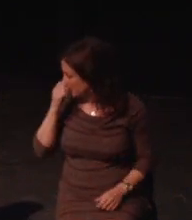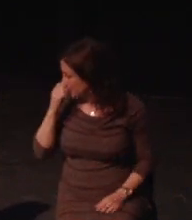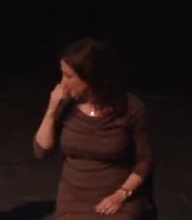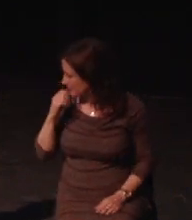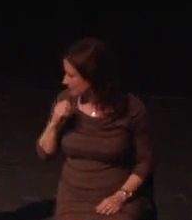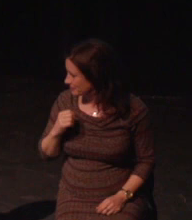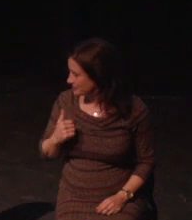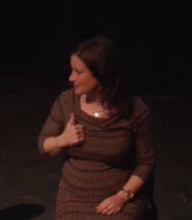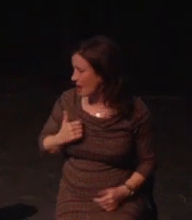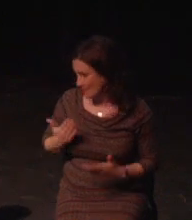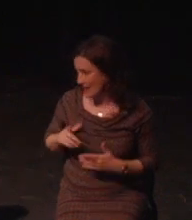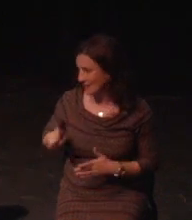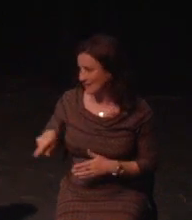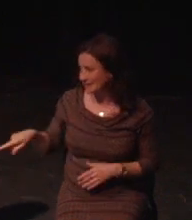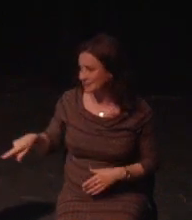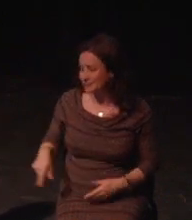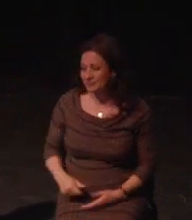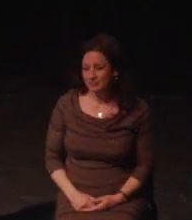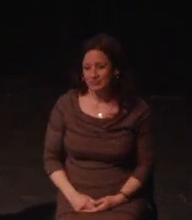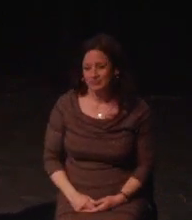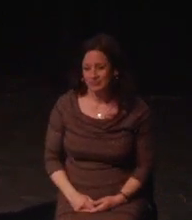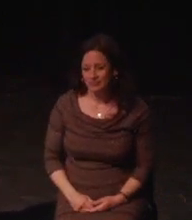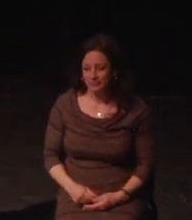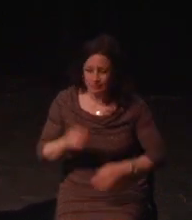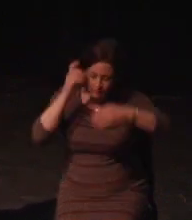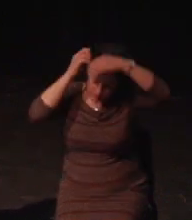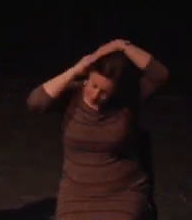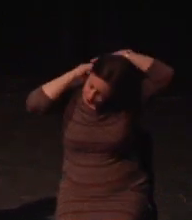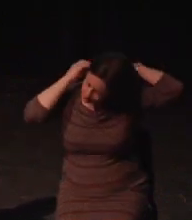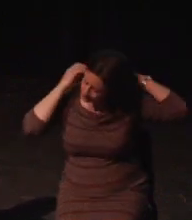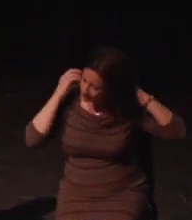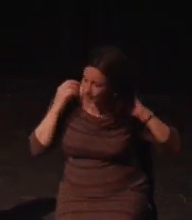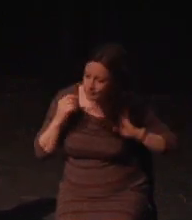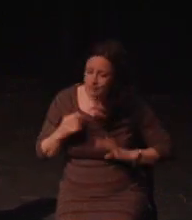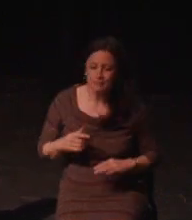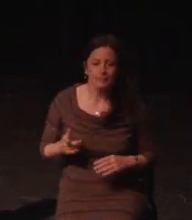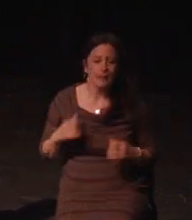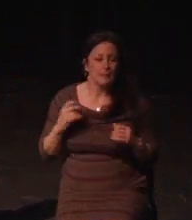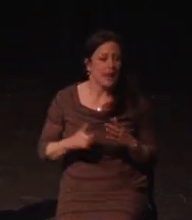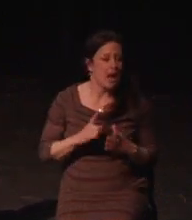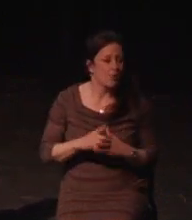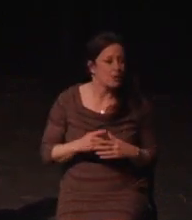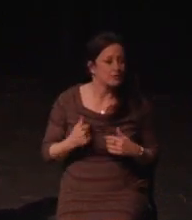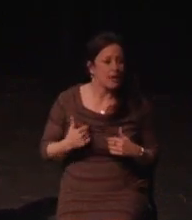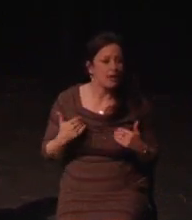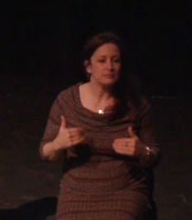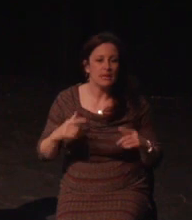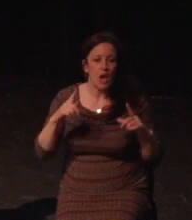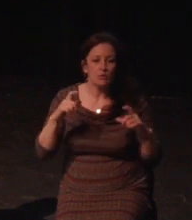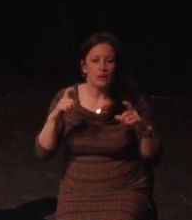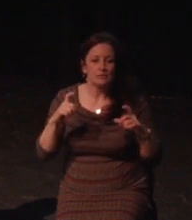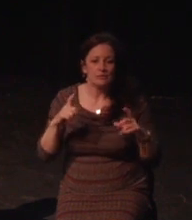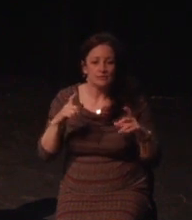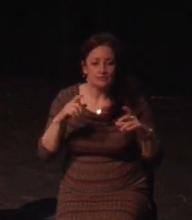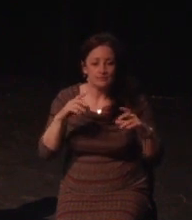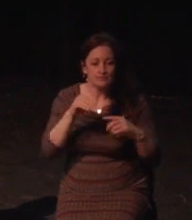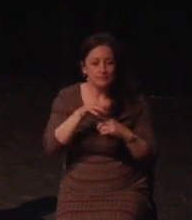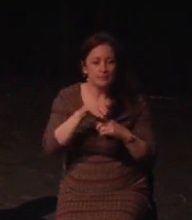it's not the first time I got emotional, I had a very unexpected and sudden stroke due to an artery in my neck that tore, that was spontaneous.